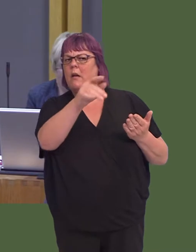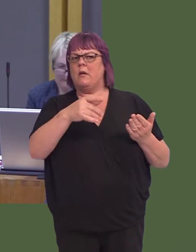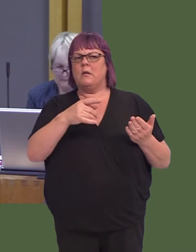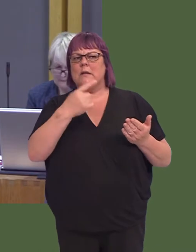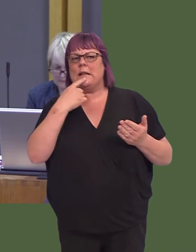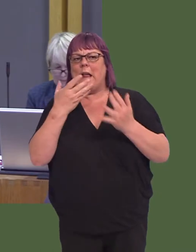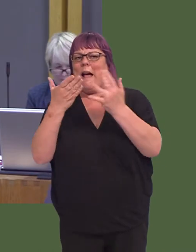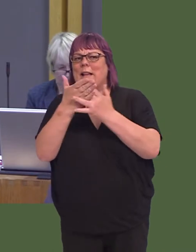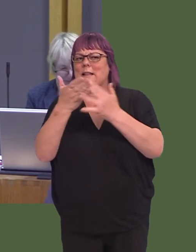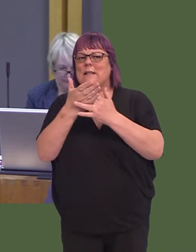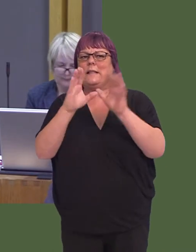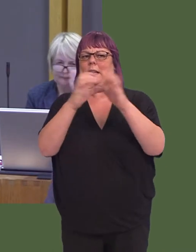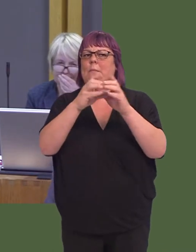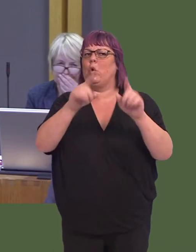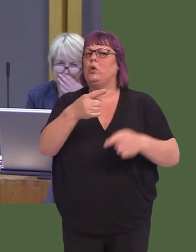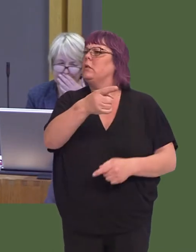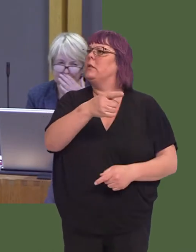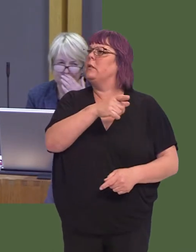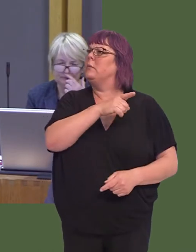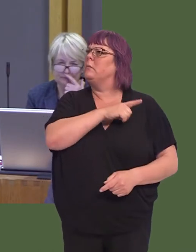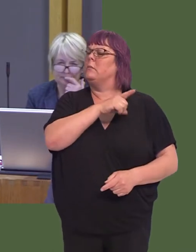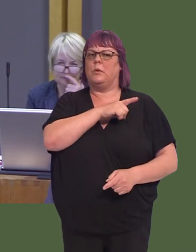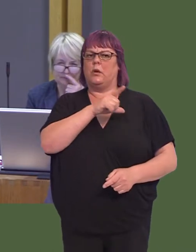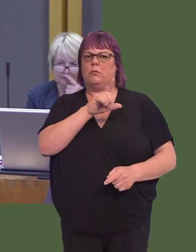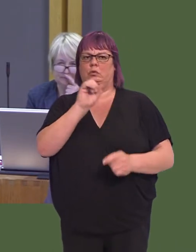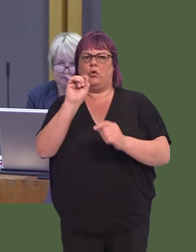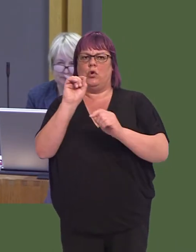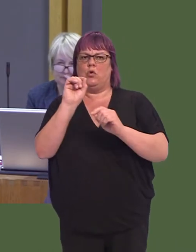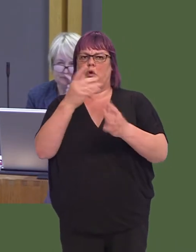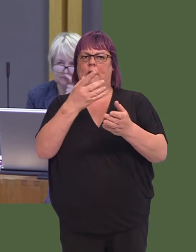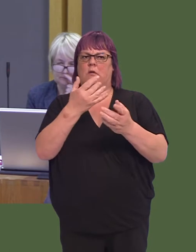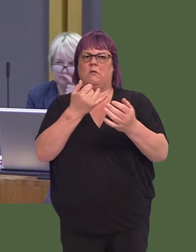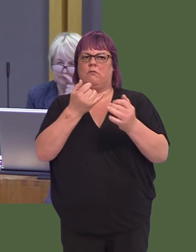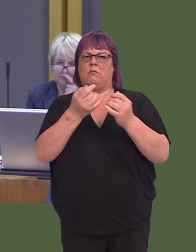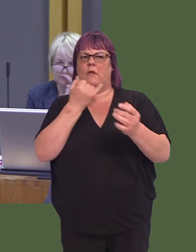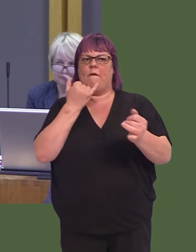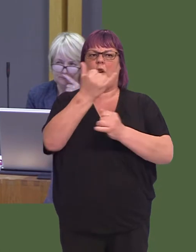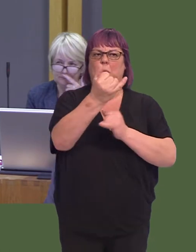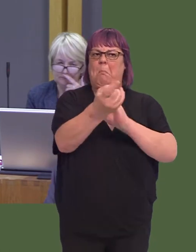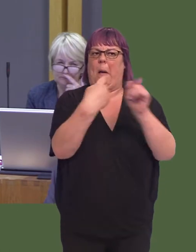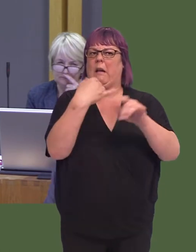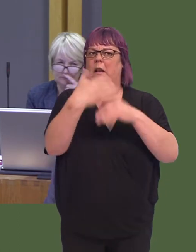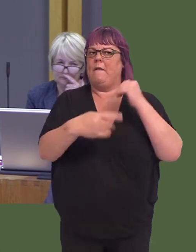of mine says they were unable to access this service because that service never got back to them.